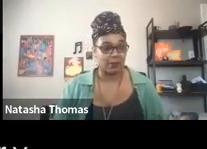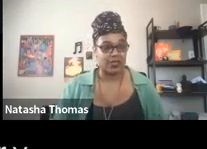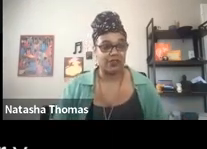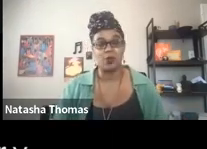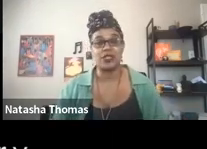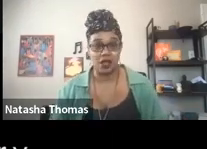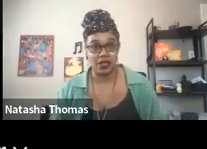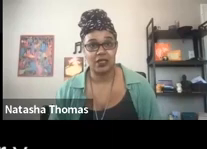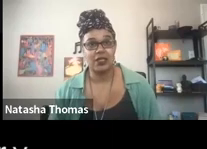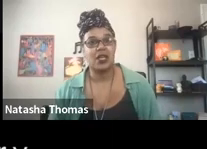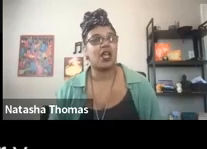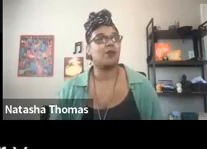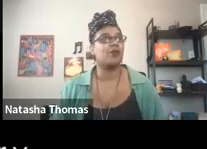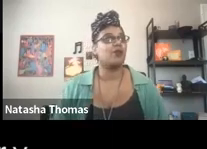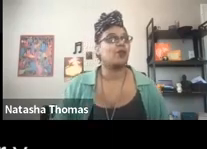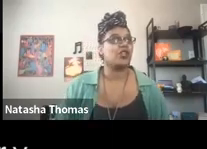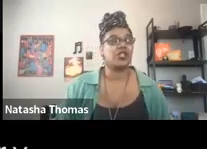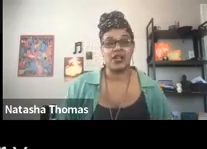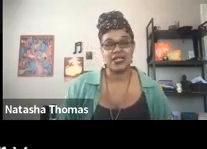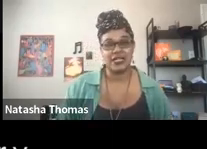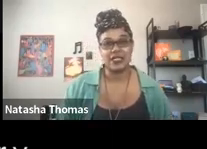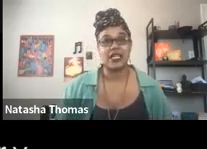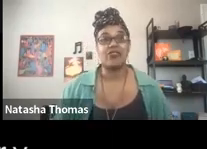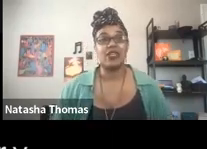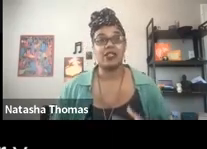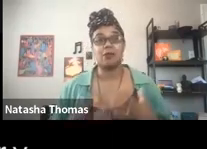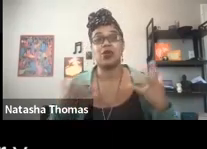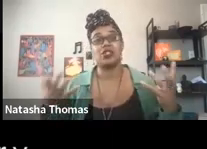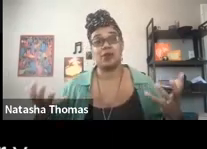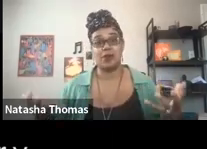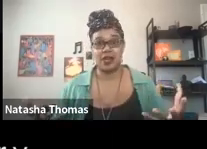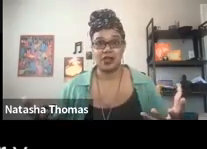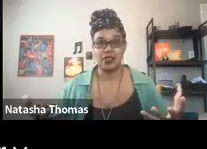We come together, we talk, we share ideas and things emerge from there.